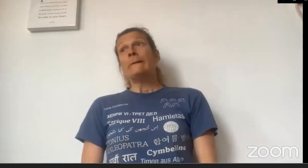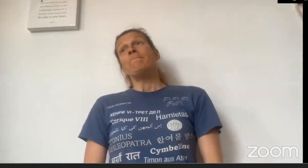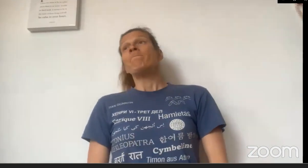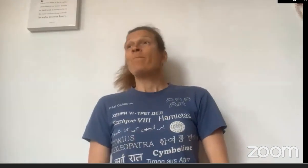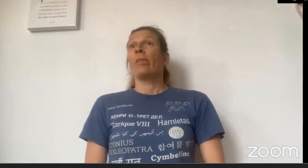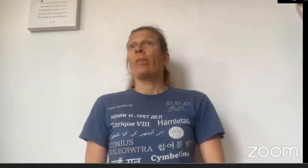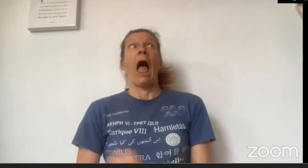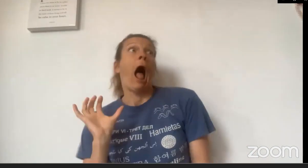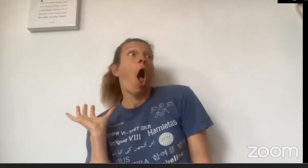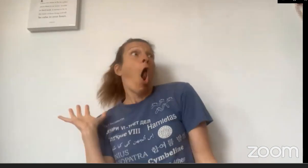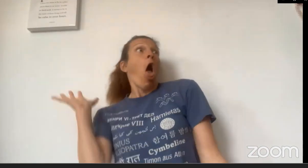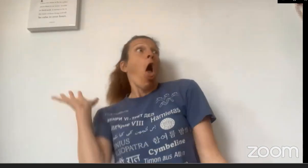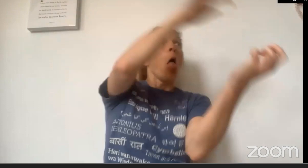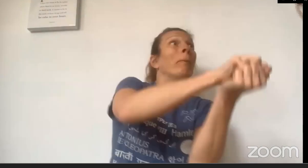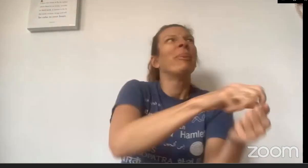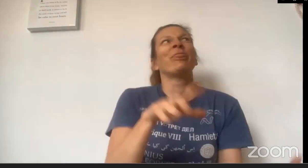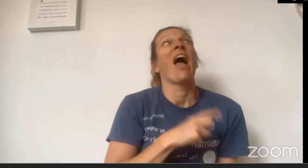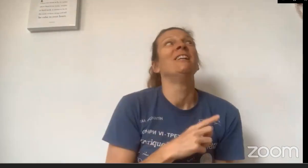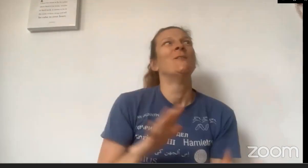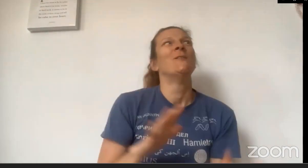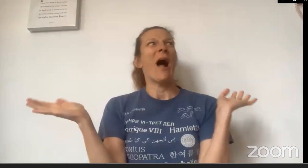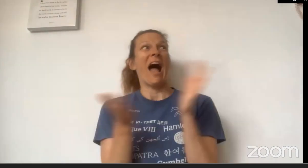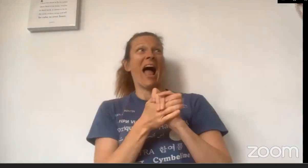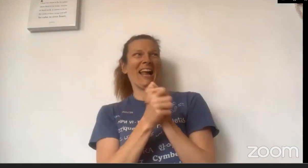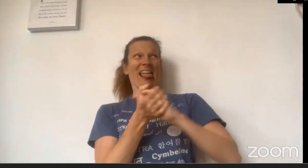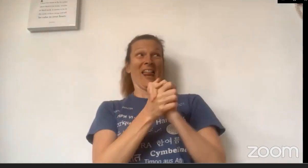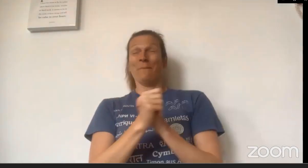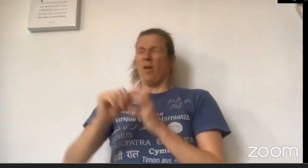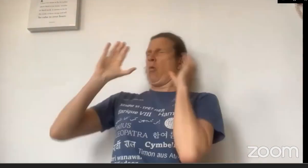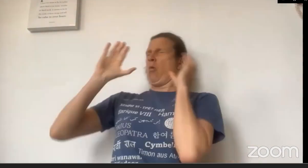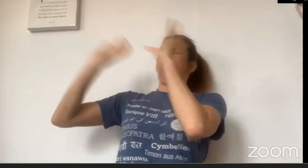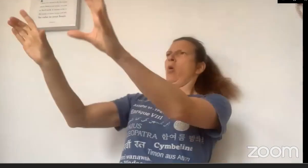"Why all the better to eat you with!" shouted The Wolf as he